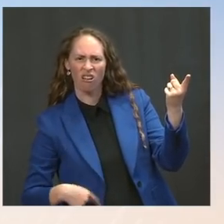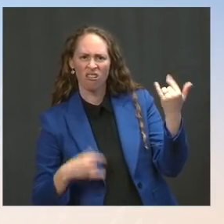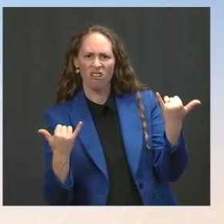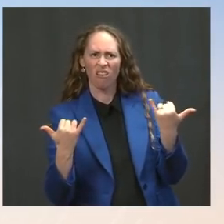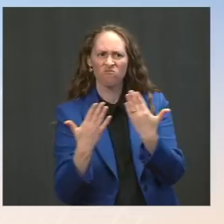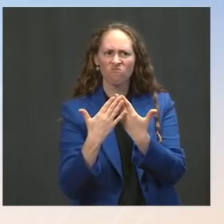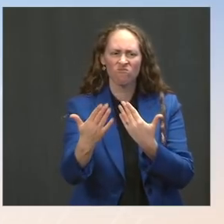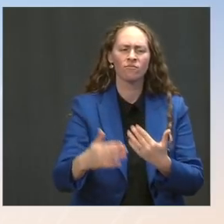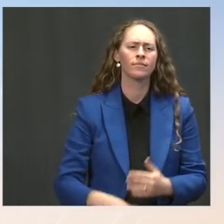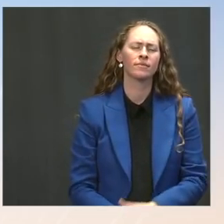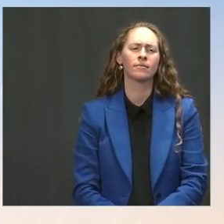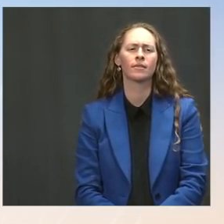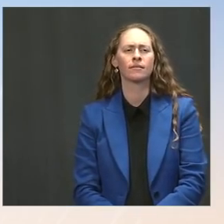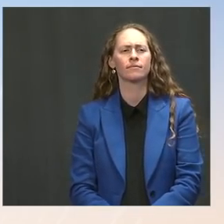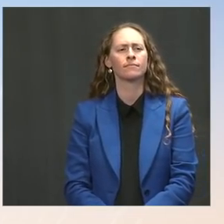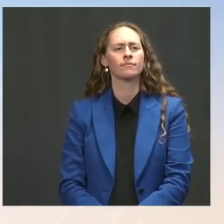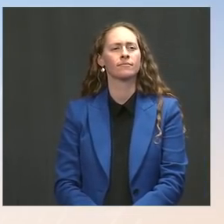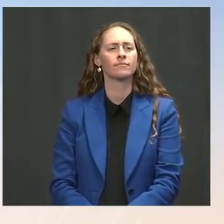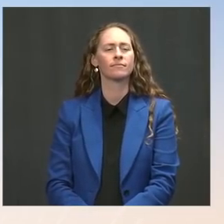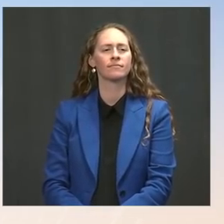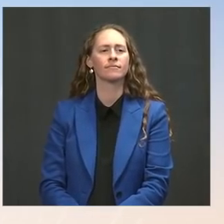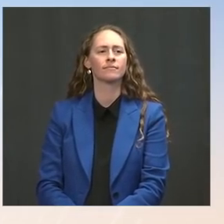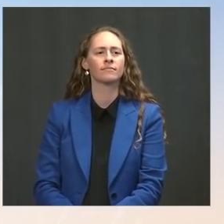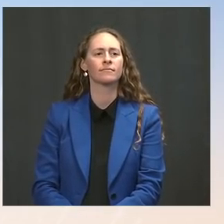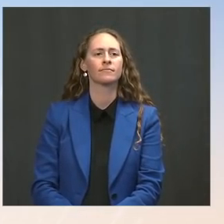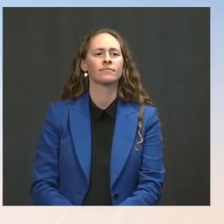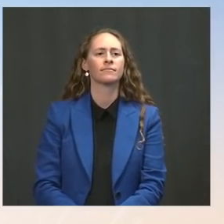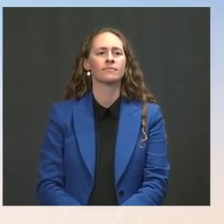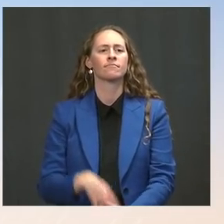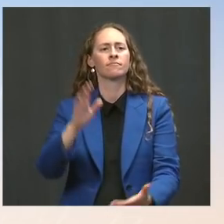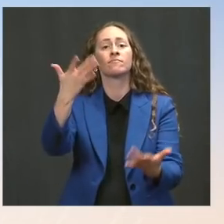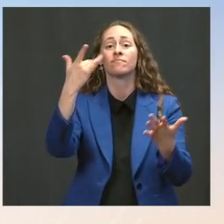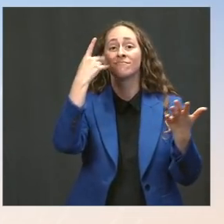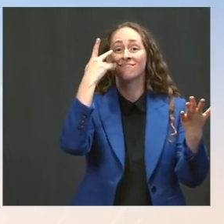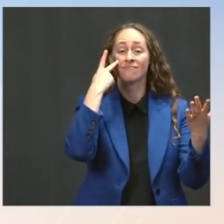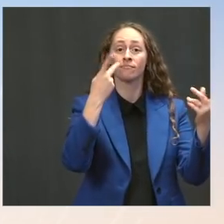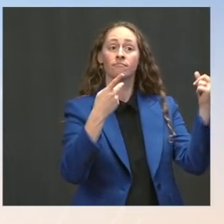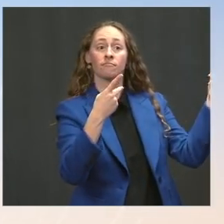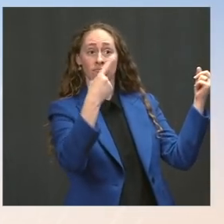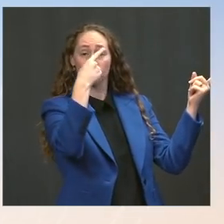you're going to still have meetings at the highest level. So where does that stand